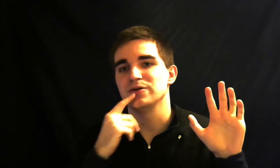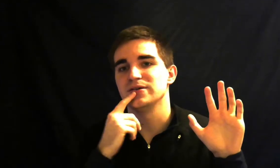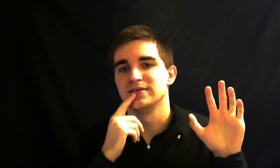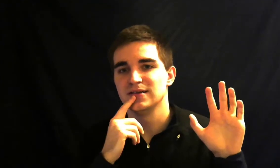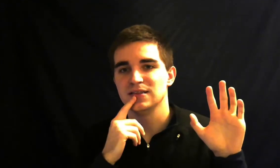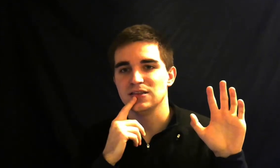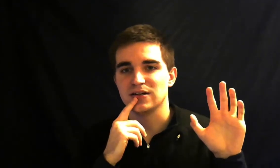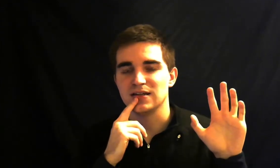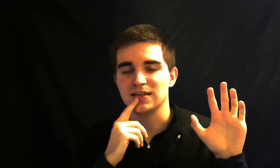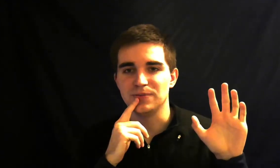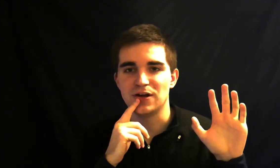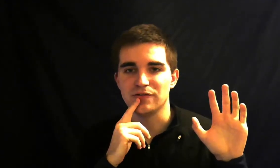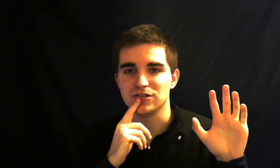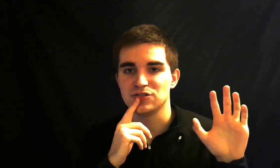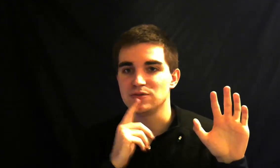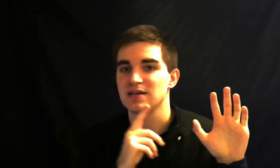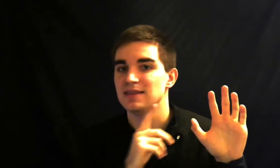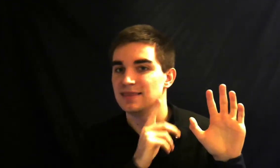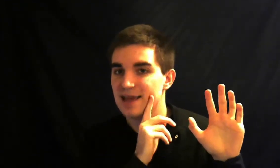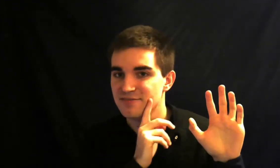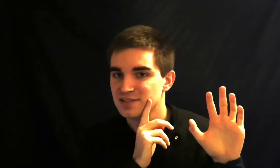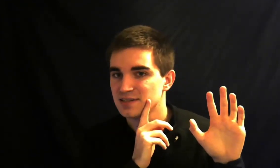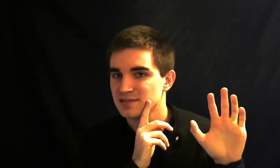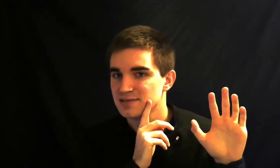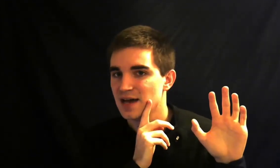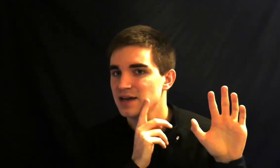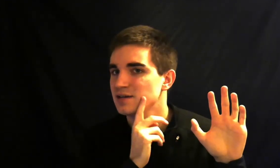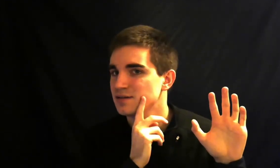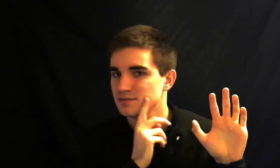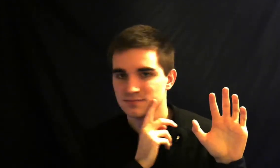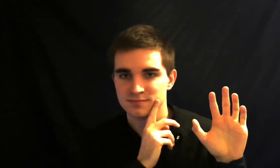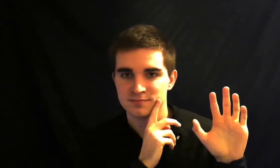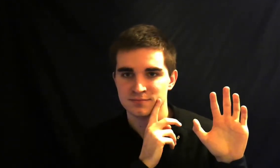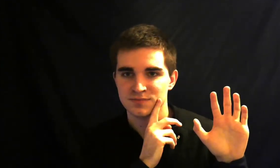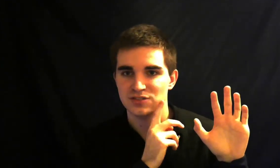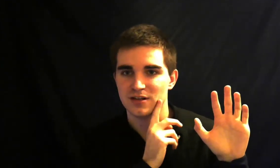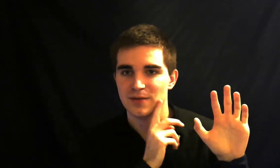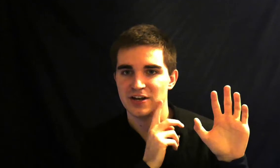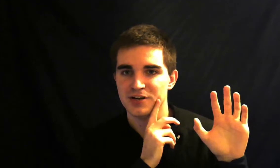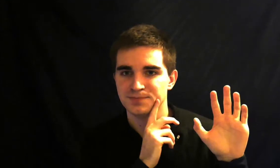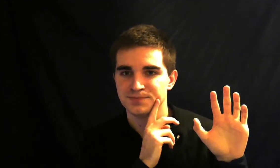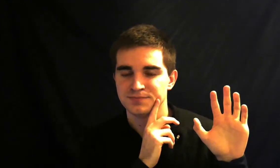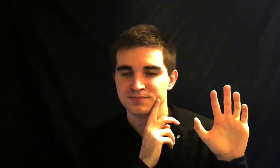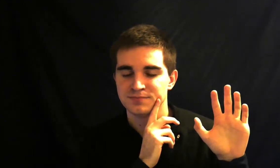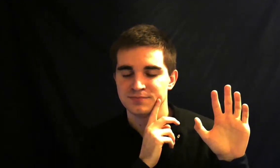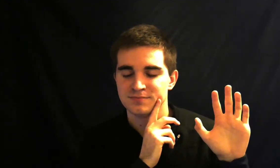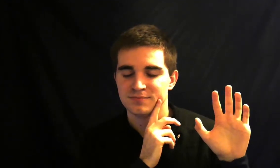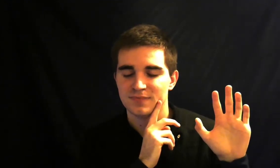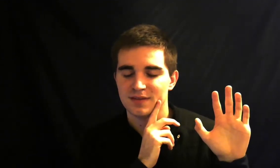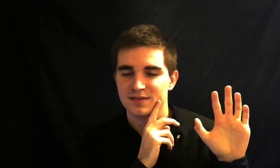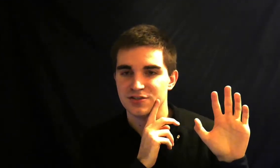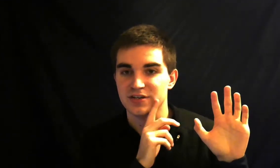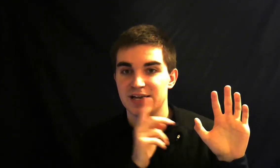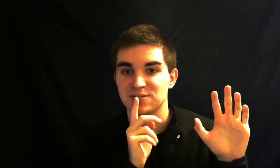look a little bit over to the left side to talk about here so you can catch what